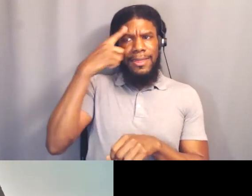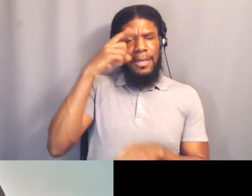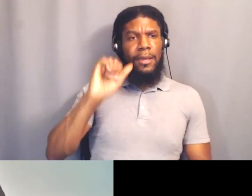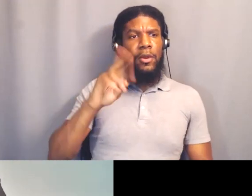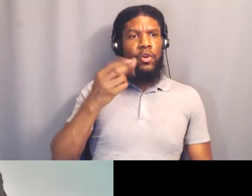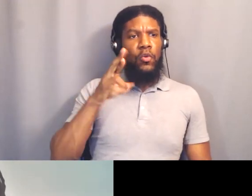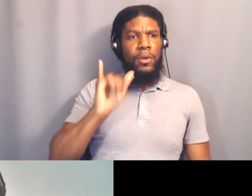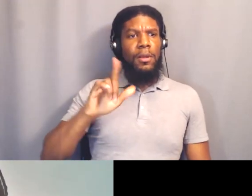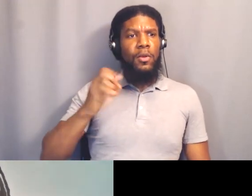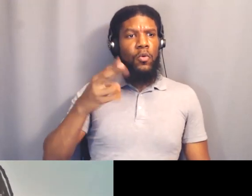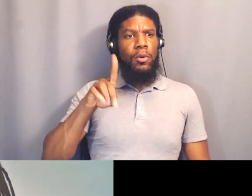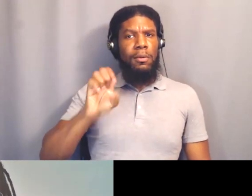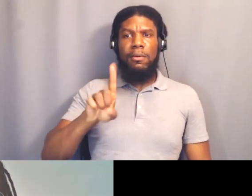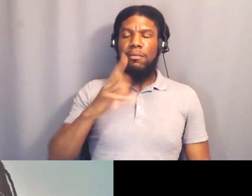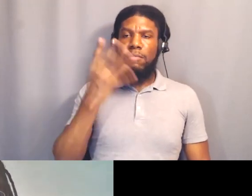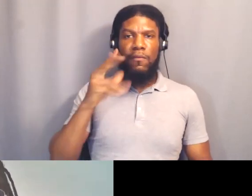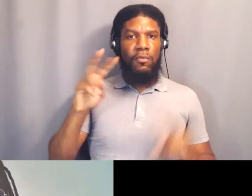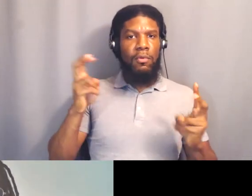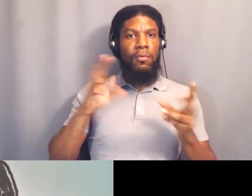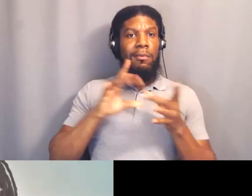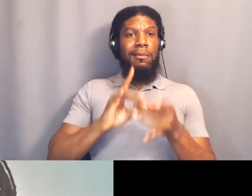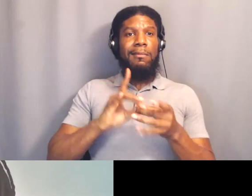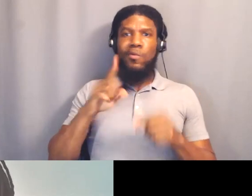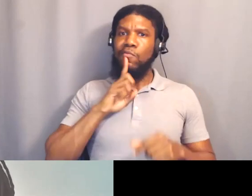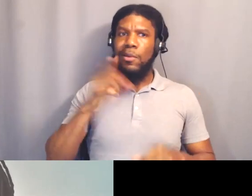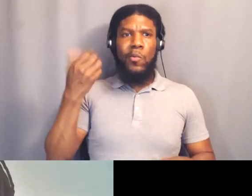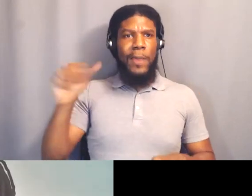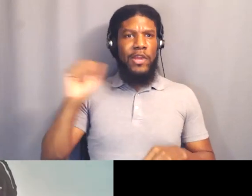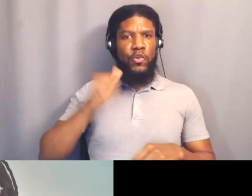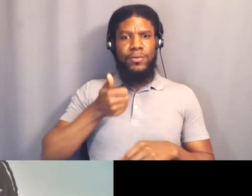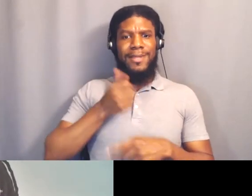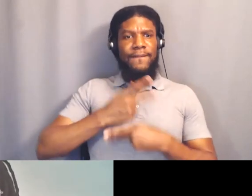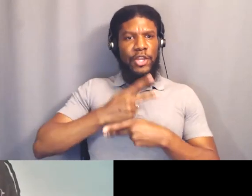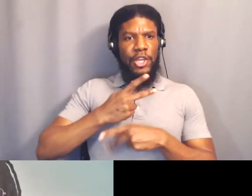that beautiful quote about it being a radical. Self caring is a radical act